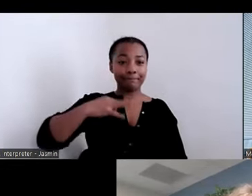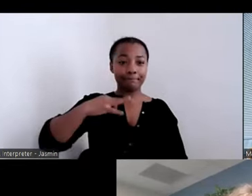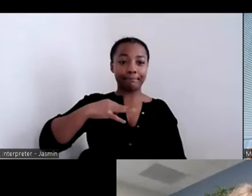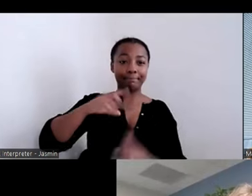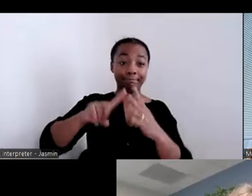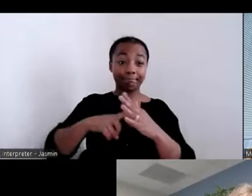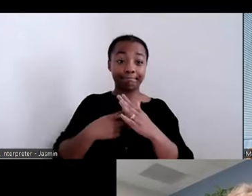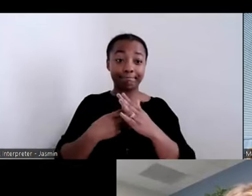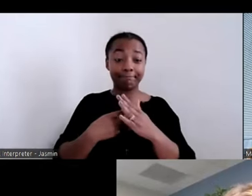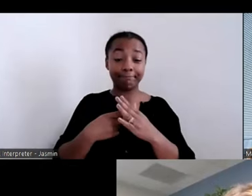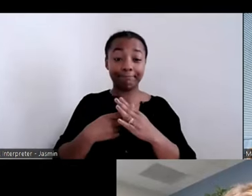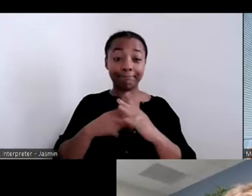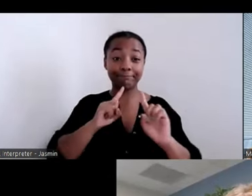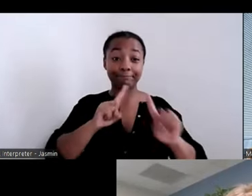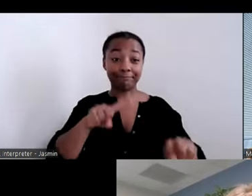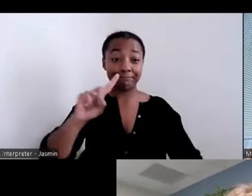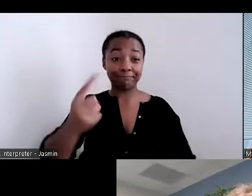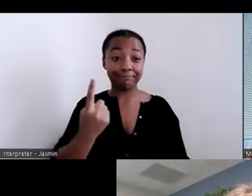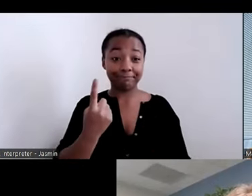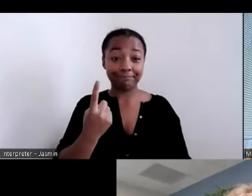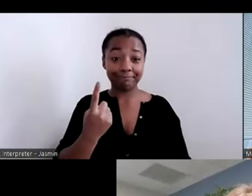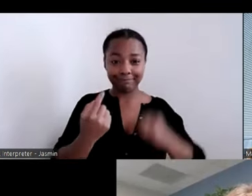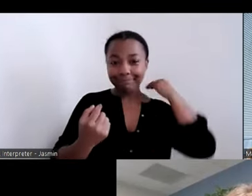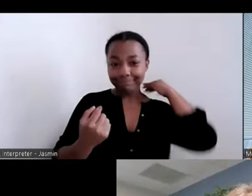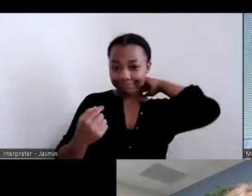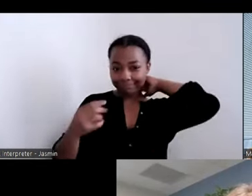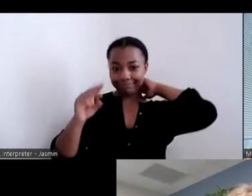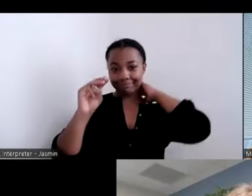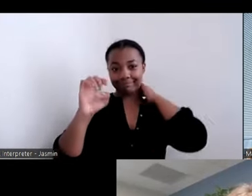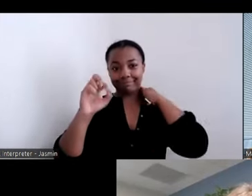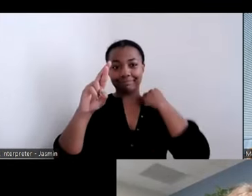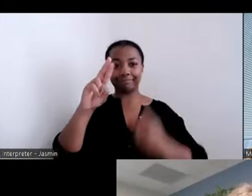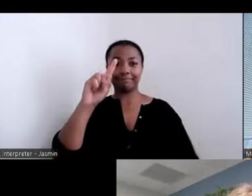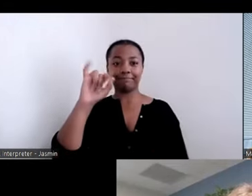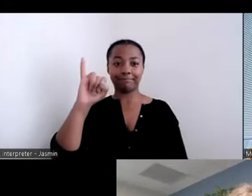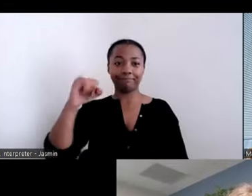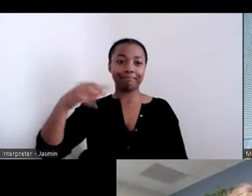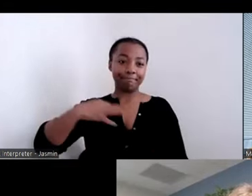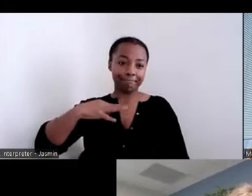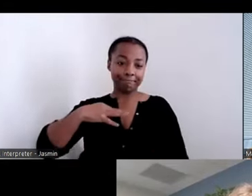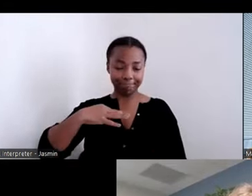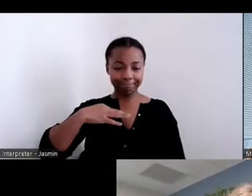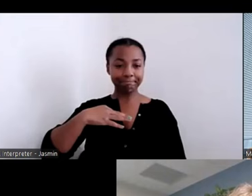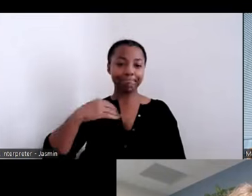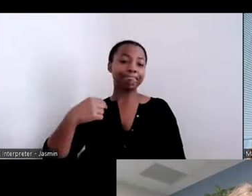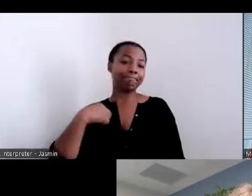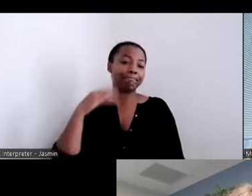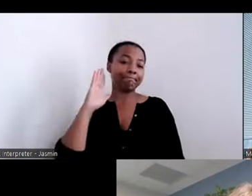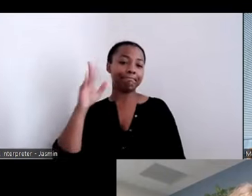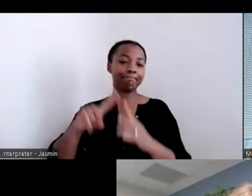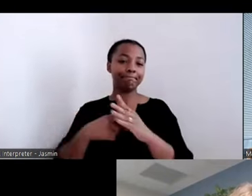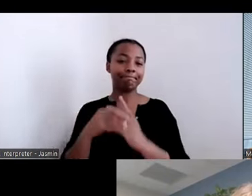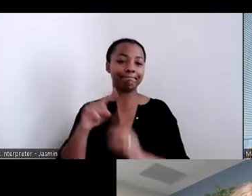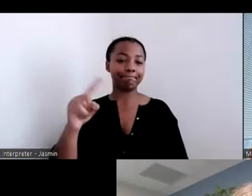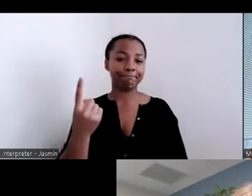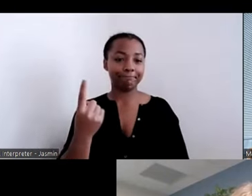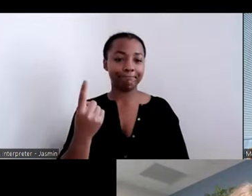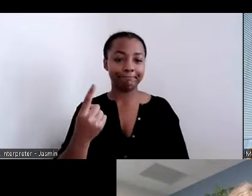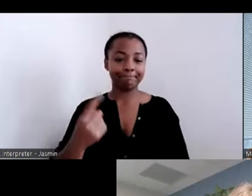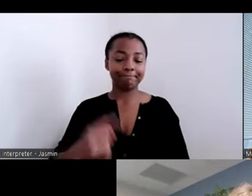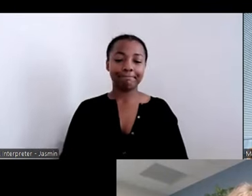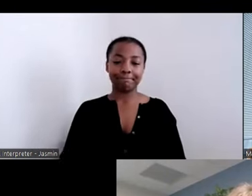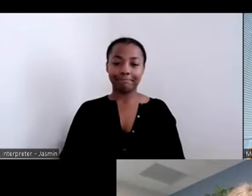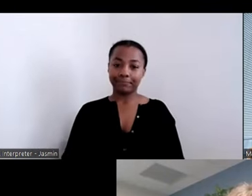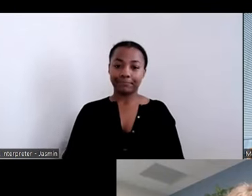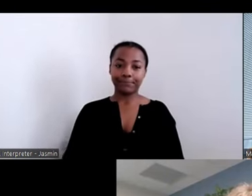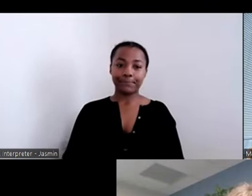I will start first. Partners have been talking, and really it is about